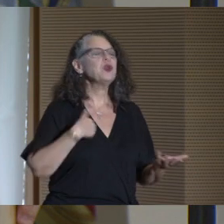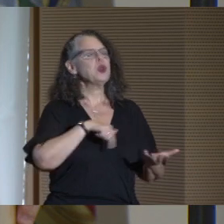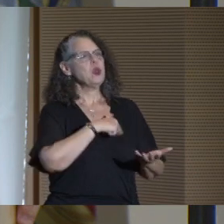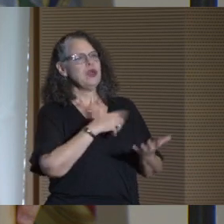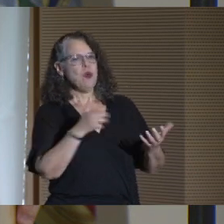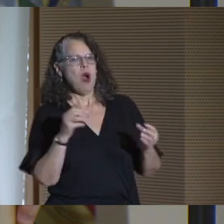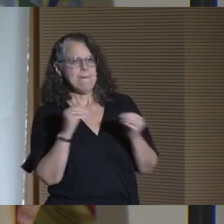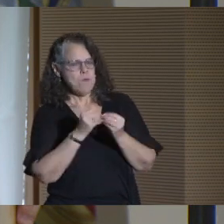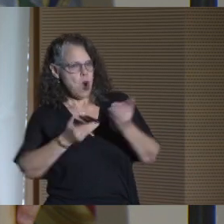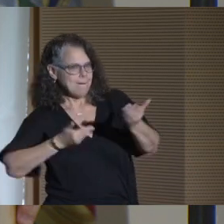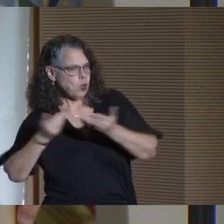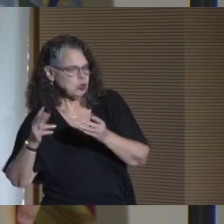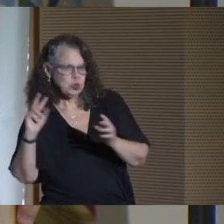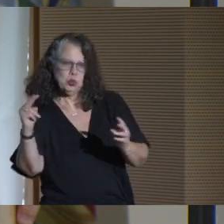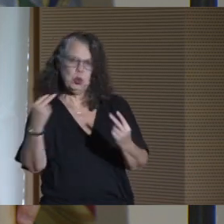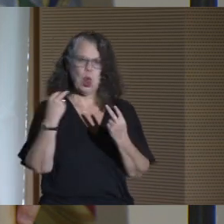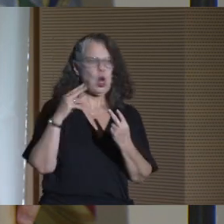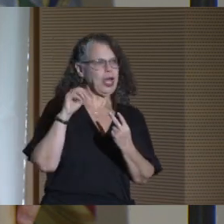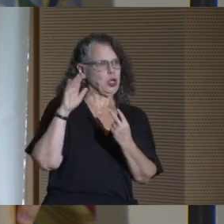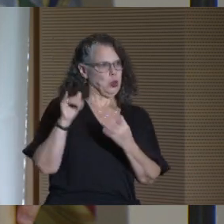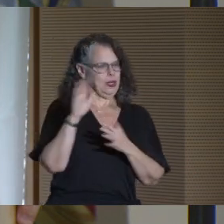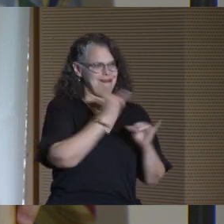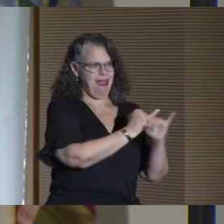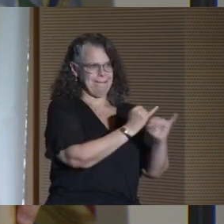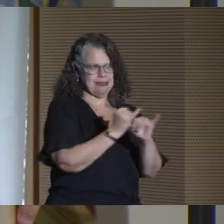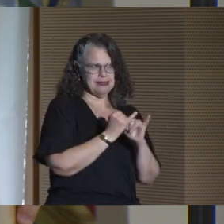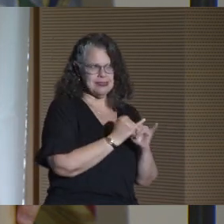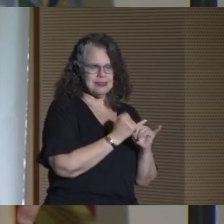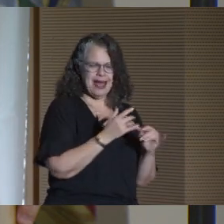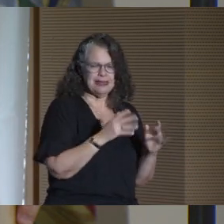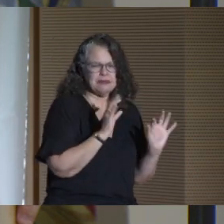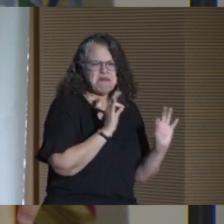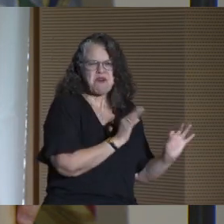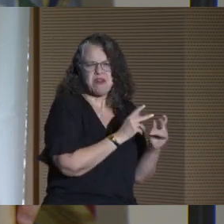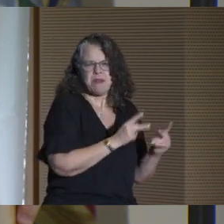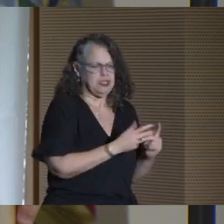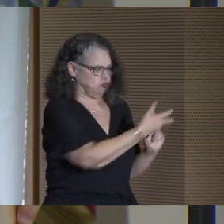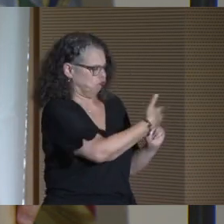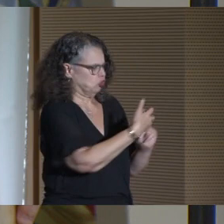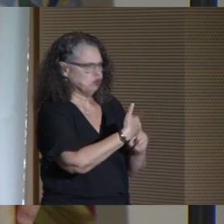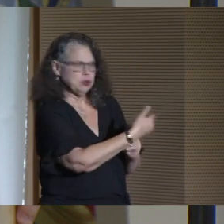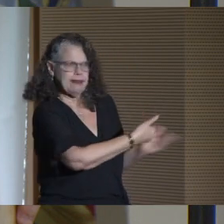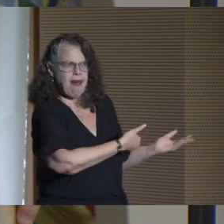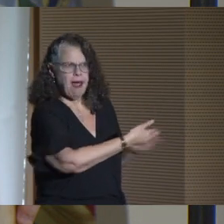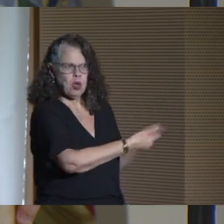We want more employers to turn to CUNY campuses as fertile ground for recruitment.